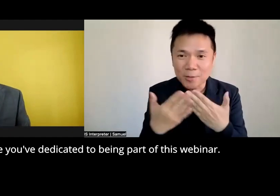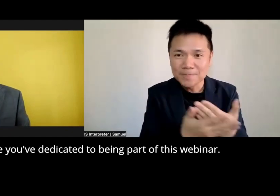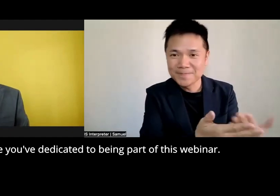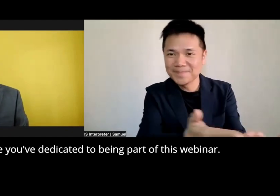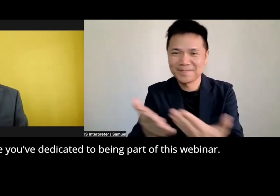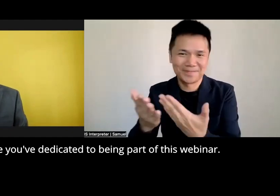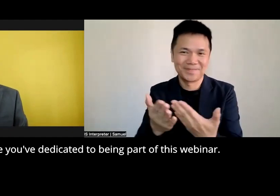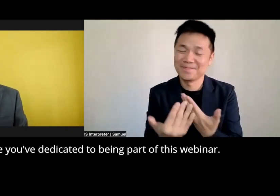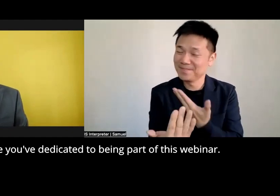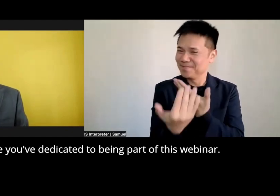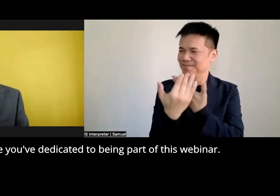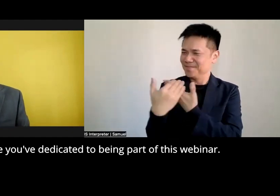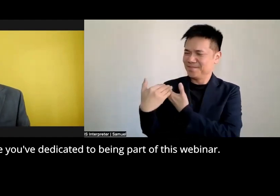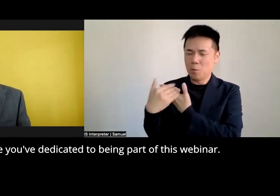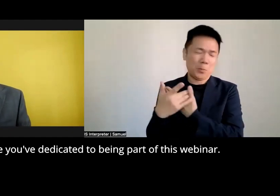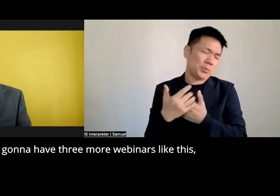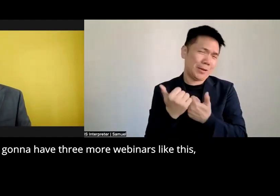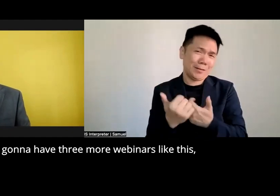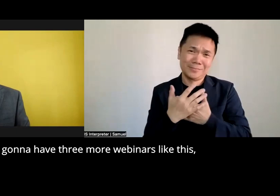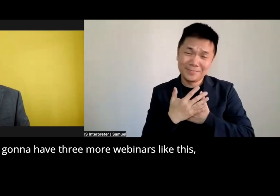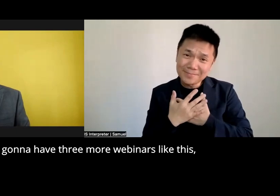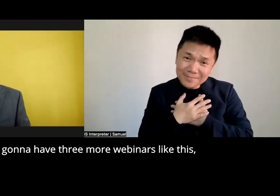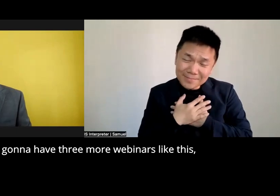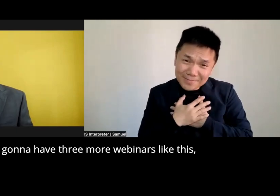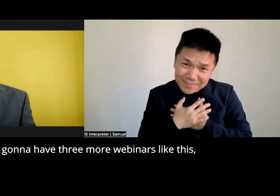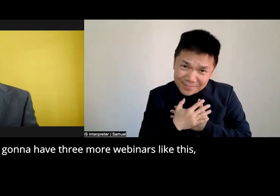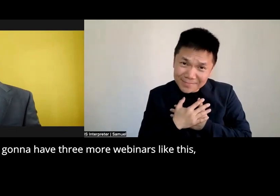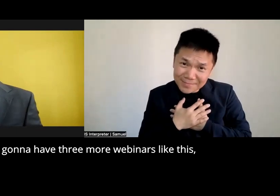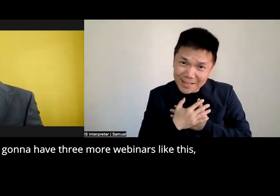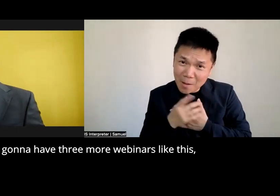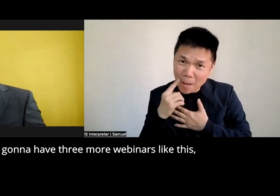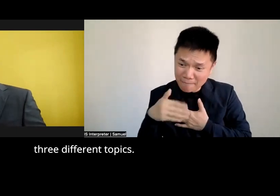you've dedicated to being part of this webinar we're going to have three more webinars like this